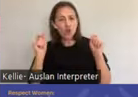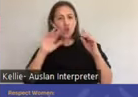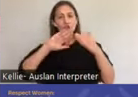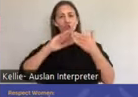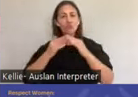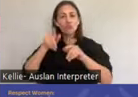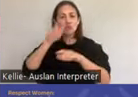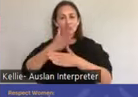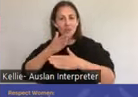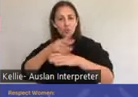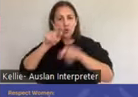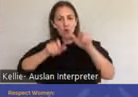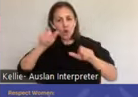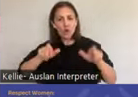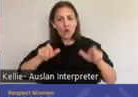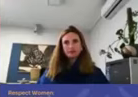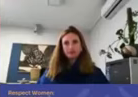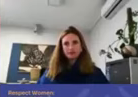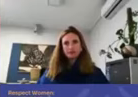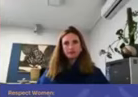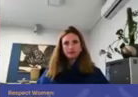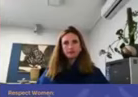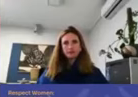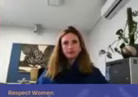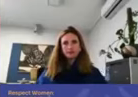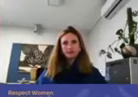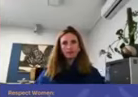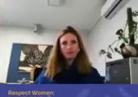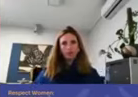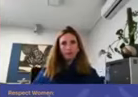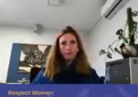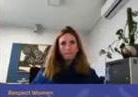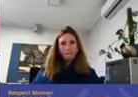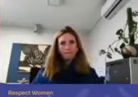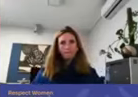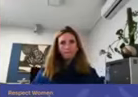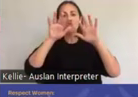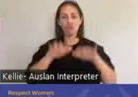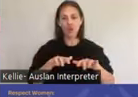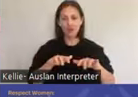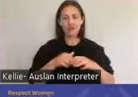remain central to all related activity. Women's Health Loddon Mallee engaged health